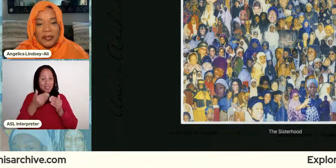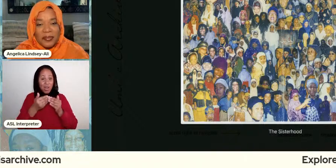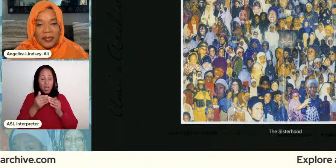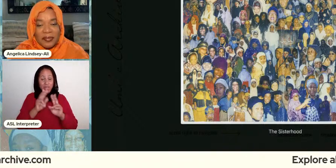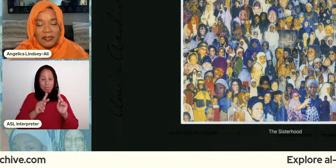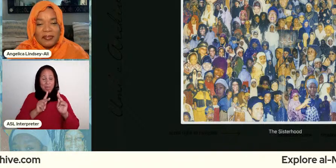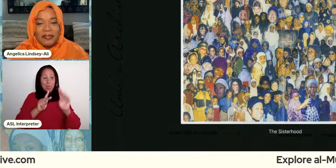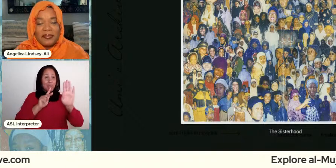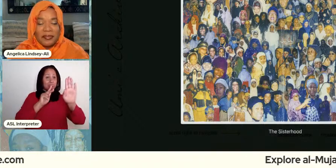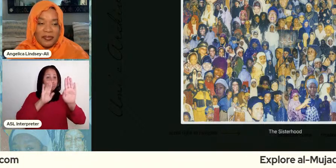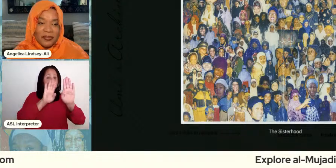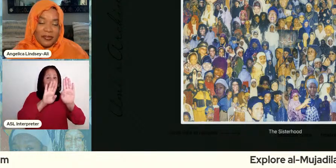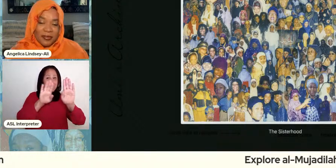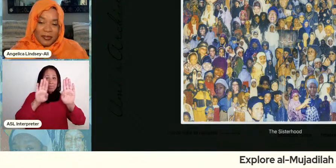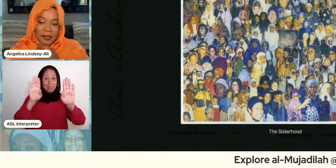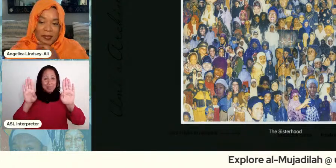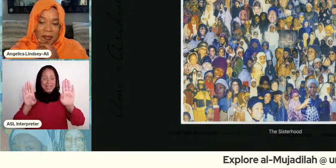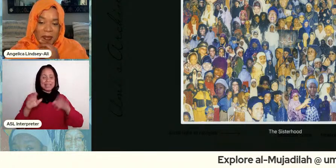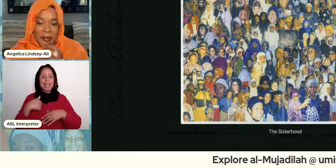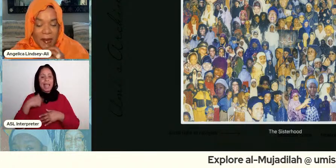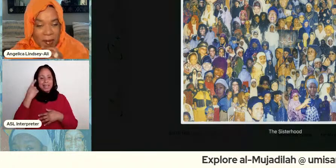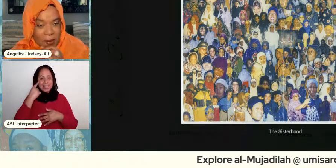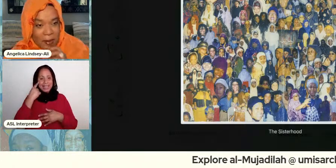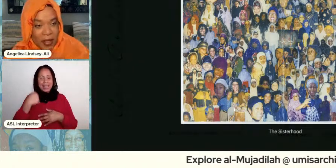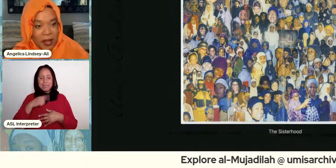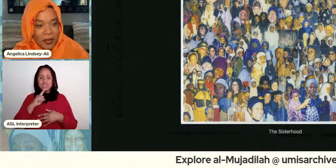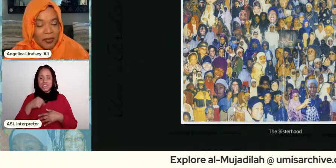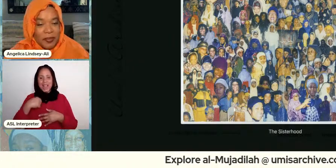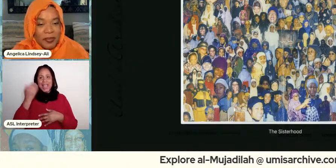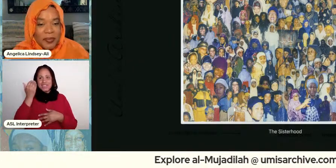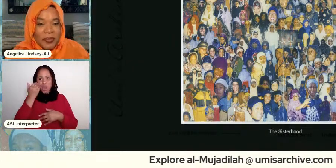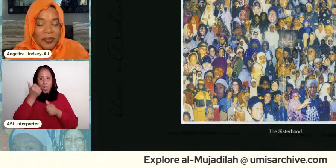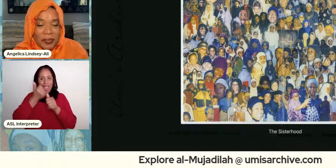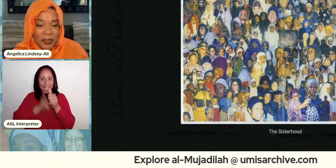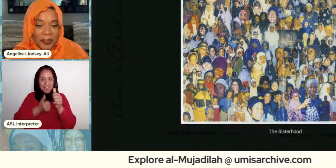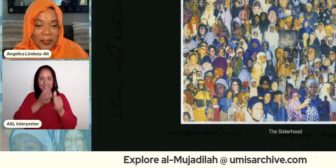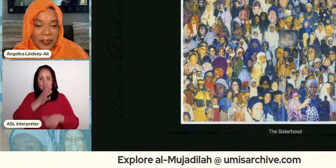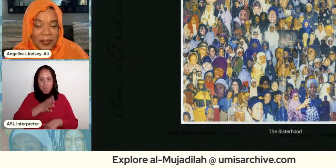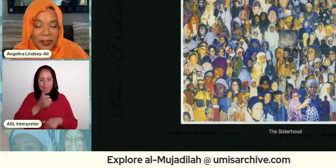them and like i think i'm i'm pretty sure i know every woman and child and girl in this photo right